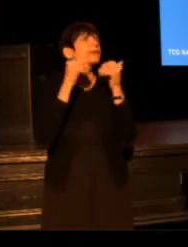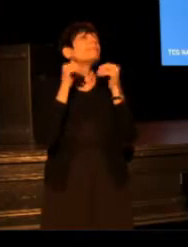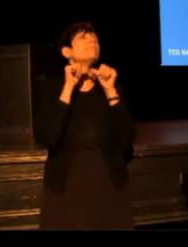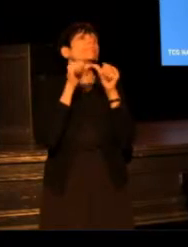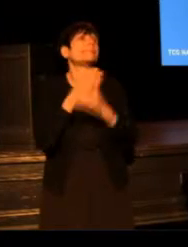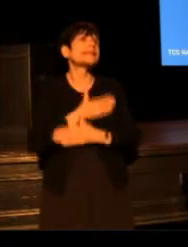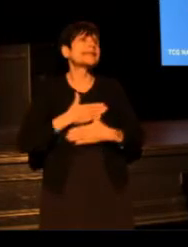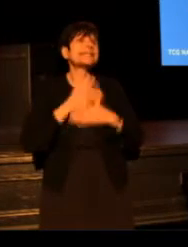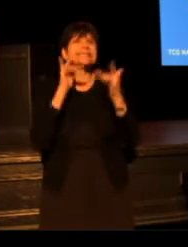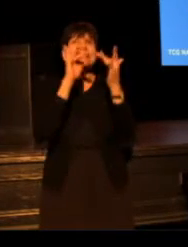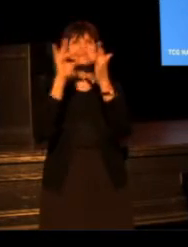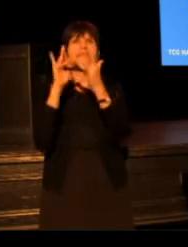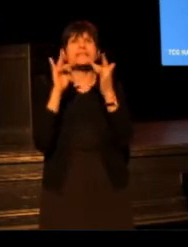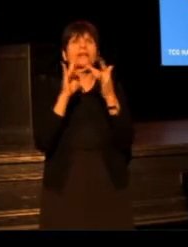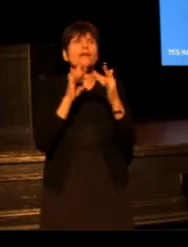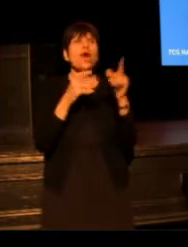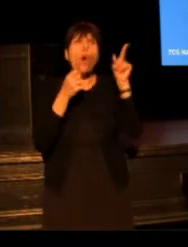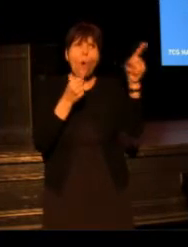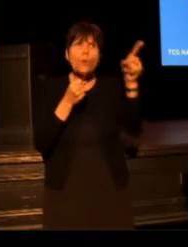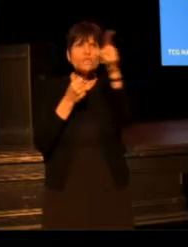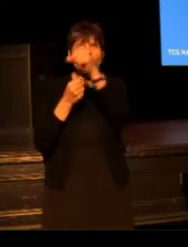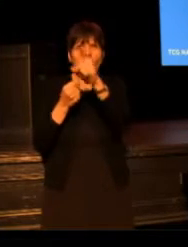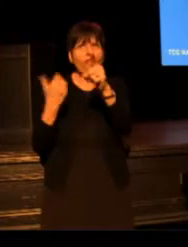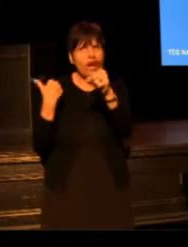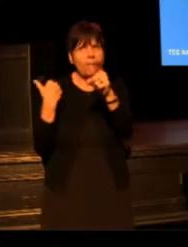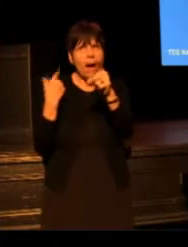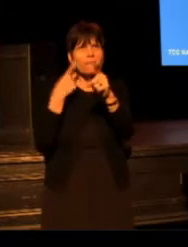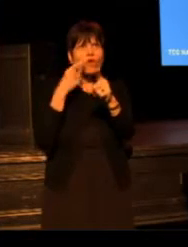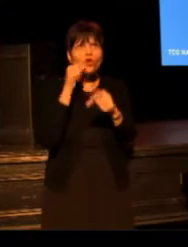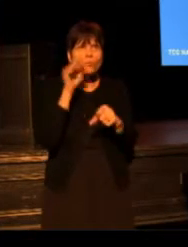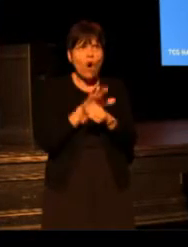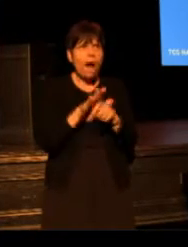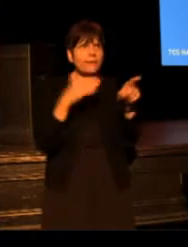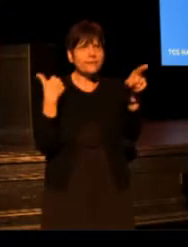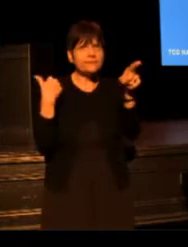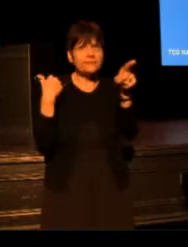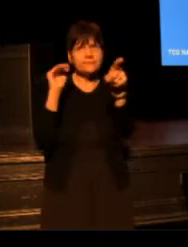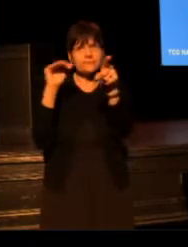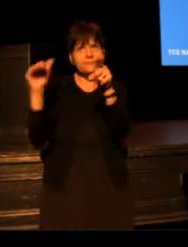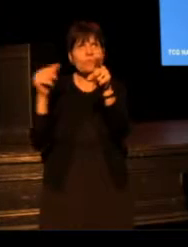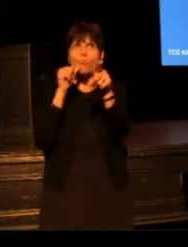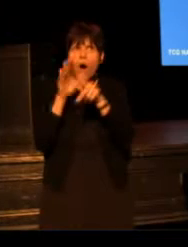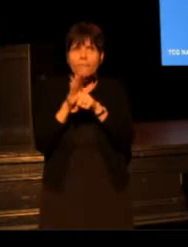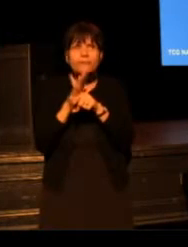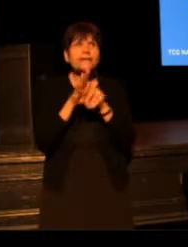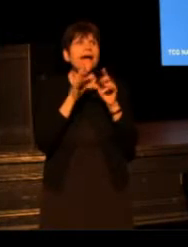and hold each other accountable for the promises we've made here. And let's be allies for one another,